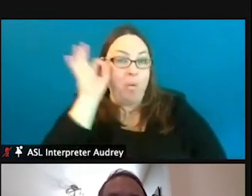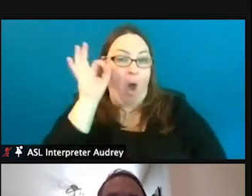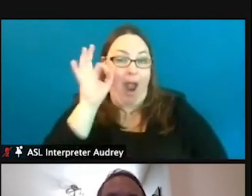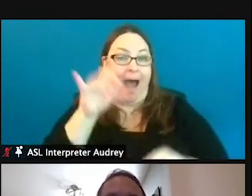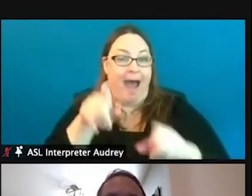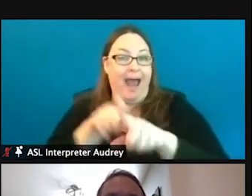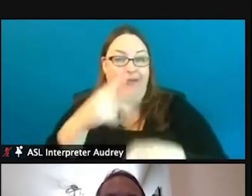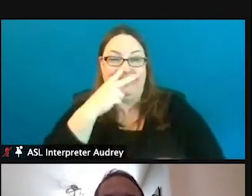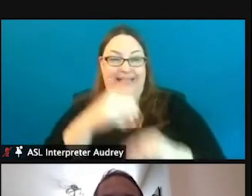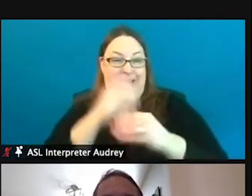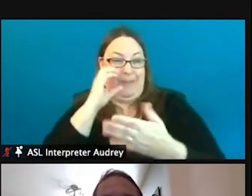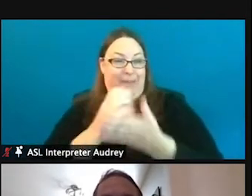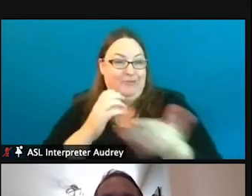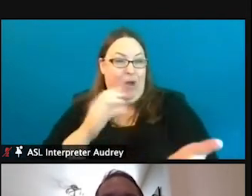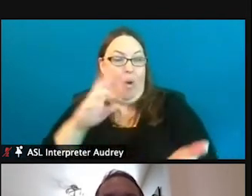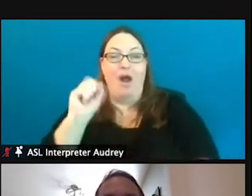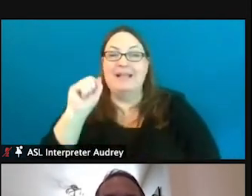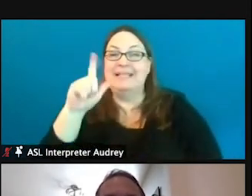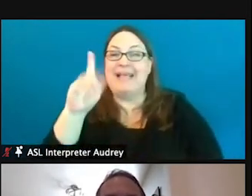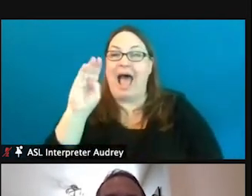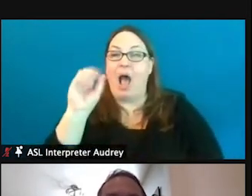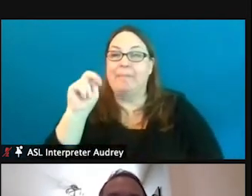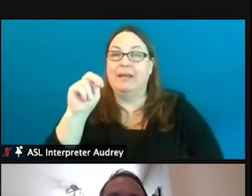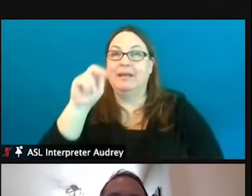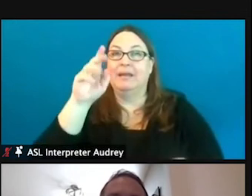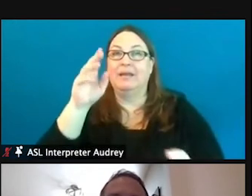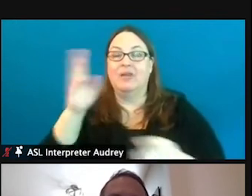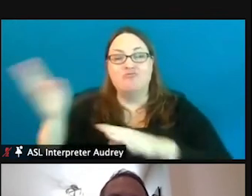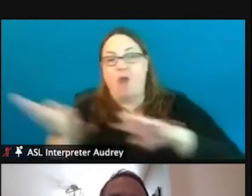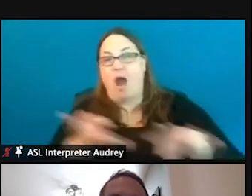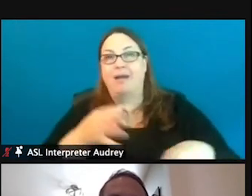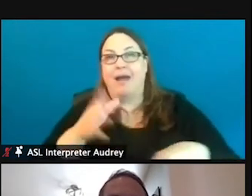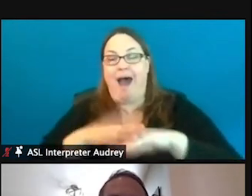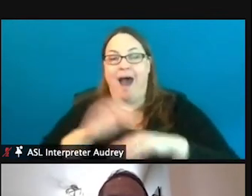When, you know, salmon runs out the big Sable River that you can see at Ludington State